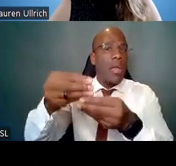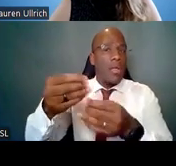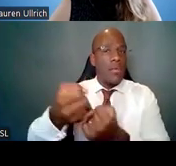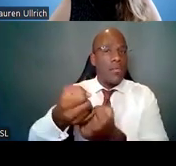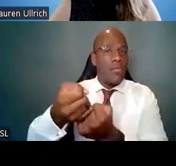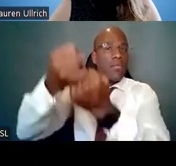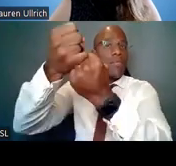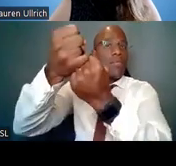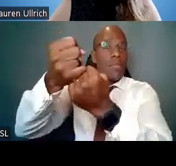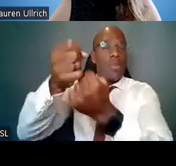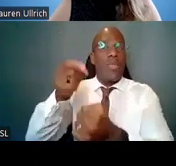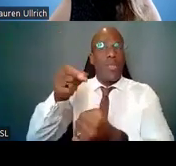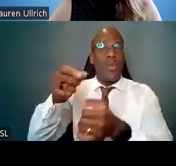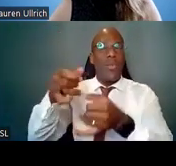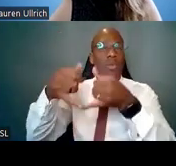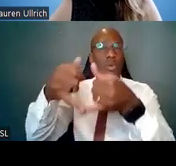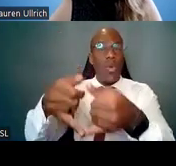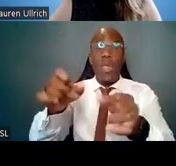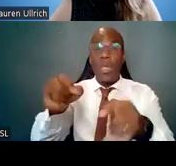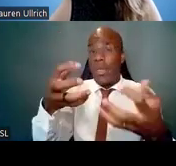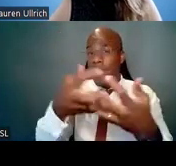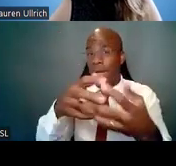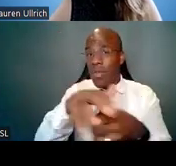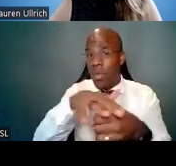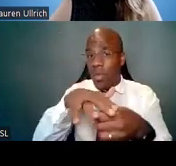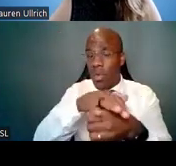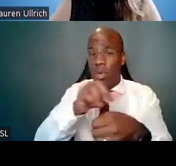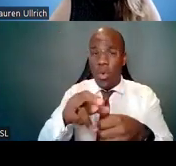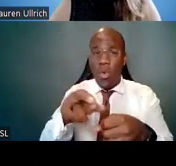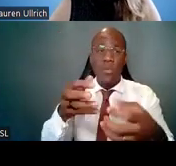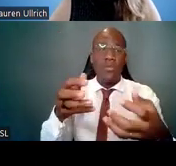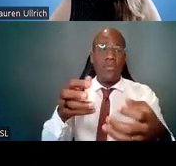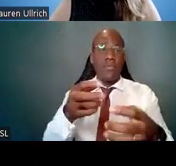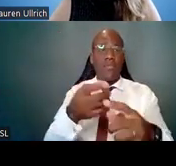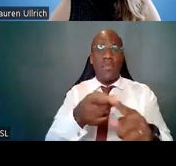And these can be local, they can be national. But because they're institutional,